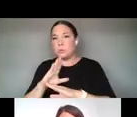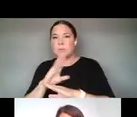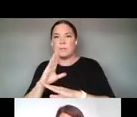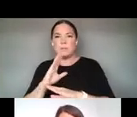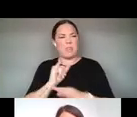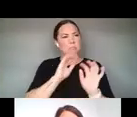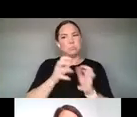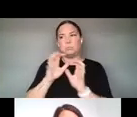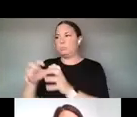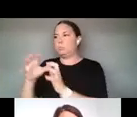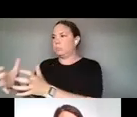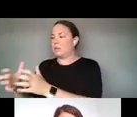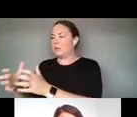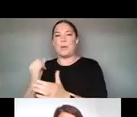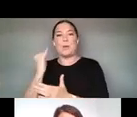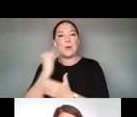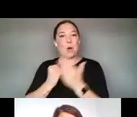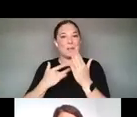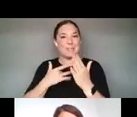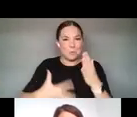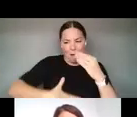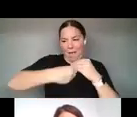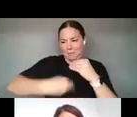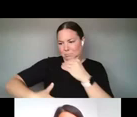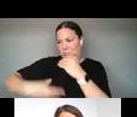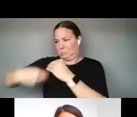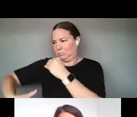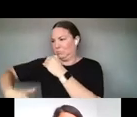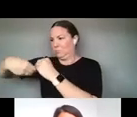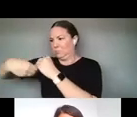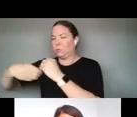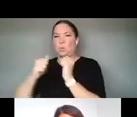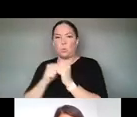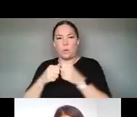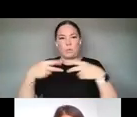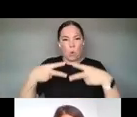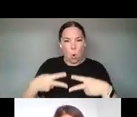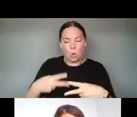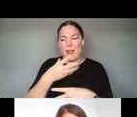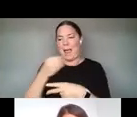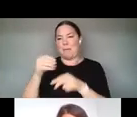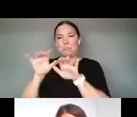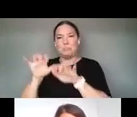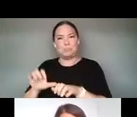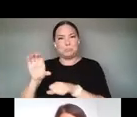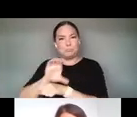INFUSING WITH CODE AND COMPUTATION. SO THERE ARE A LOT OF ARTISTS WHO ARE PIONEERING NEW FORMS.